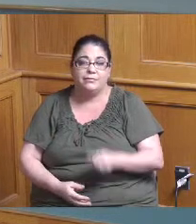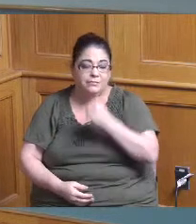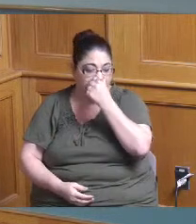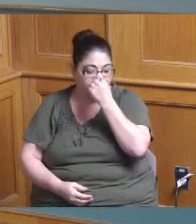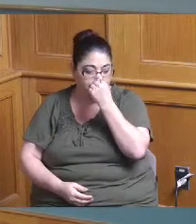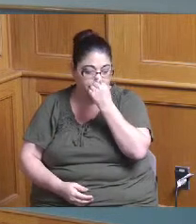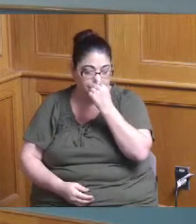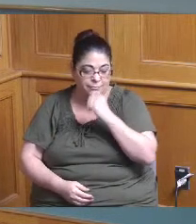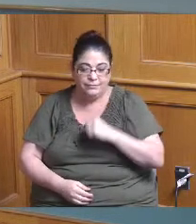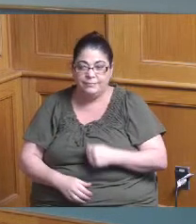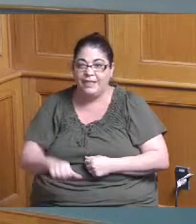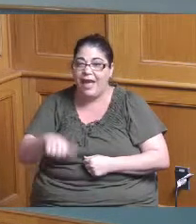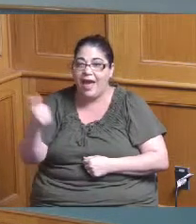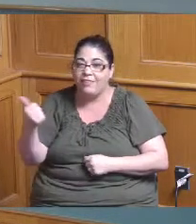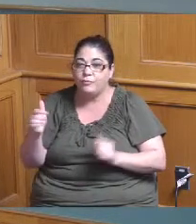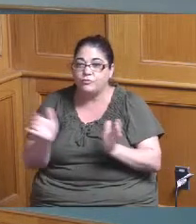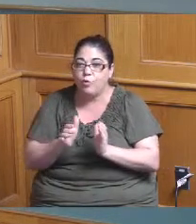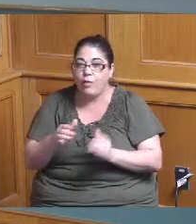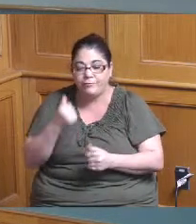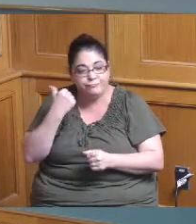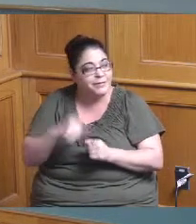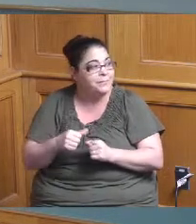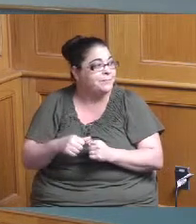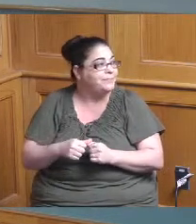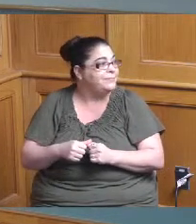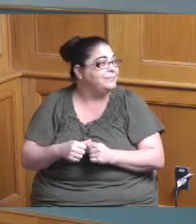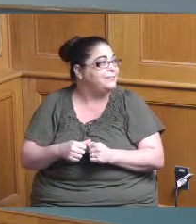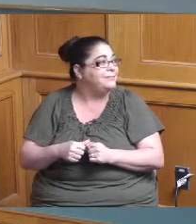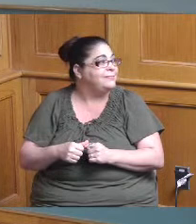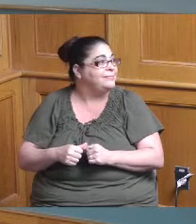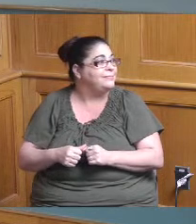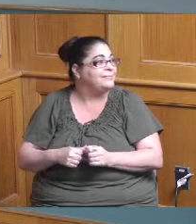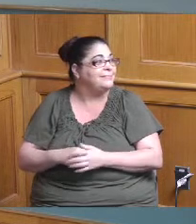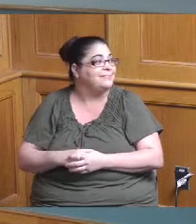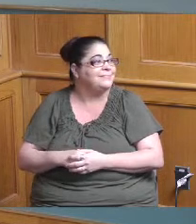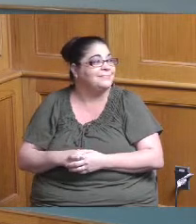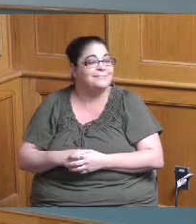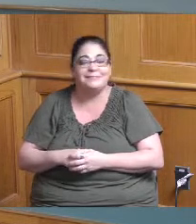can't remember we're all guessing everything yeah but I know what's wrong and yeah that's what I was